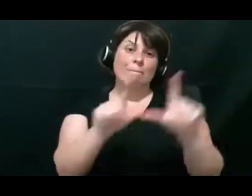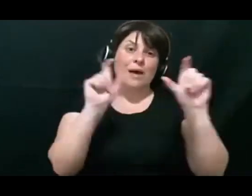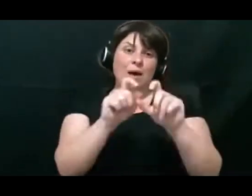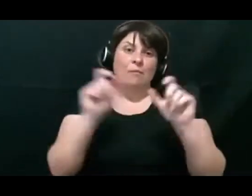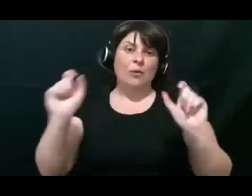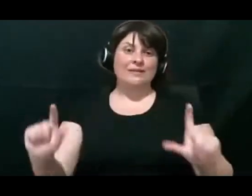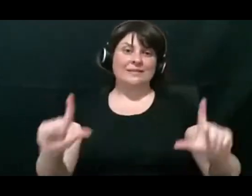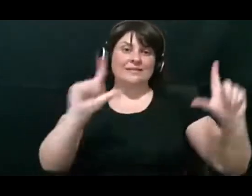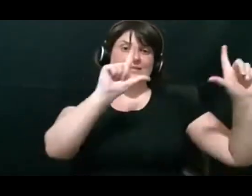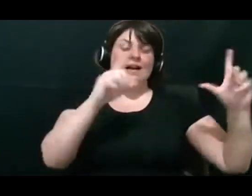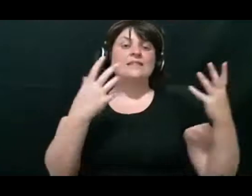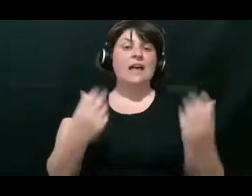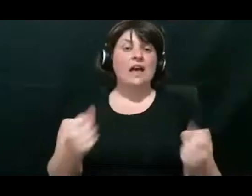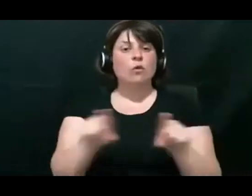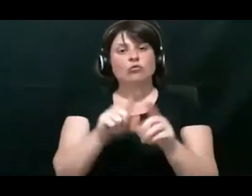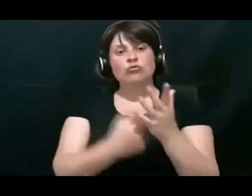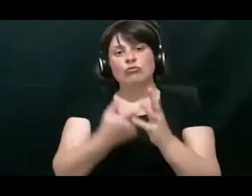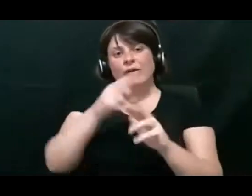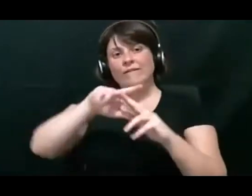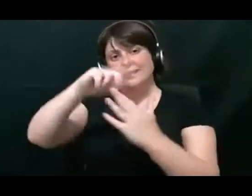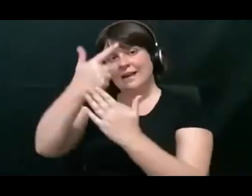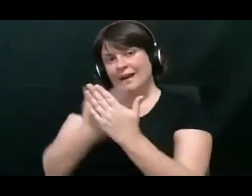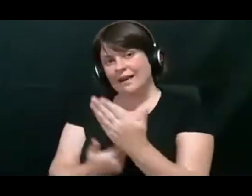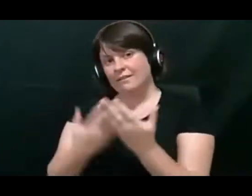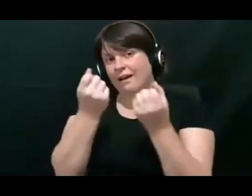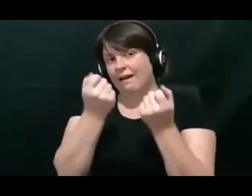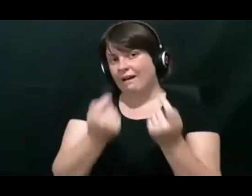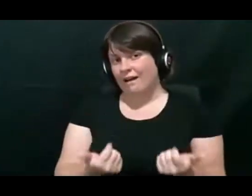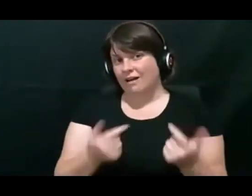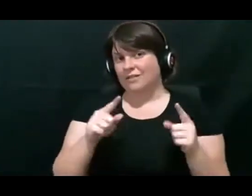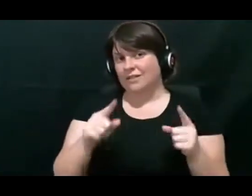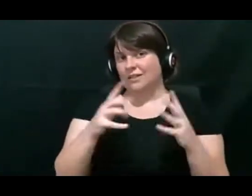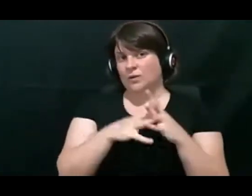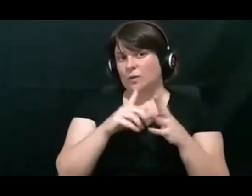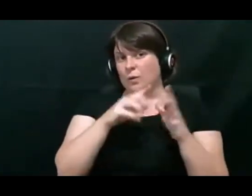And then our ‑ some time shortly after this webinar the question and answer section will